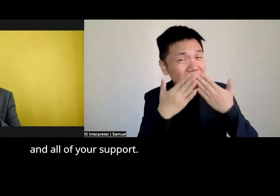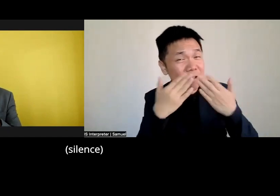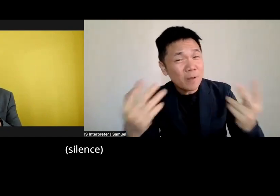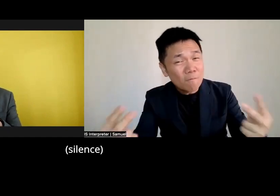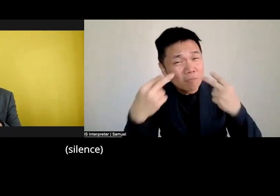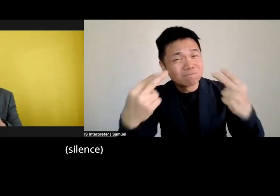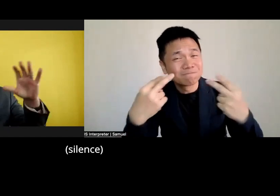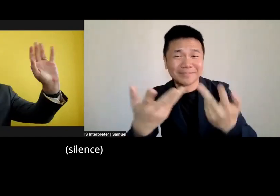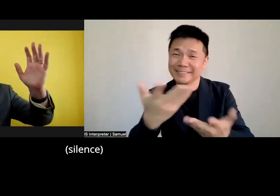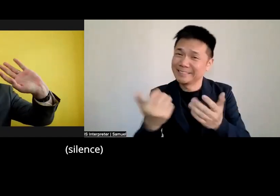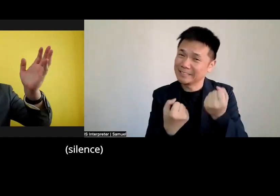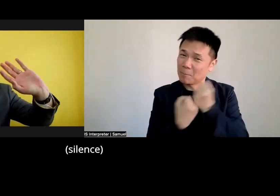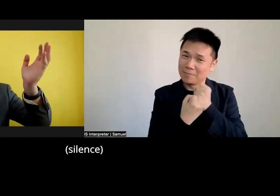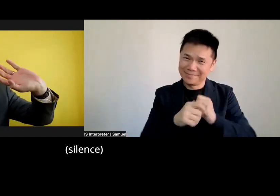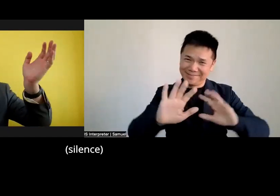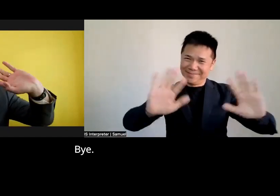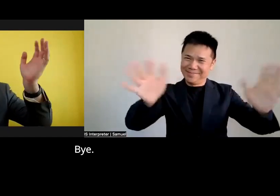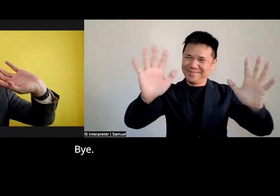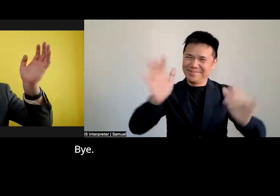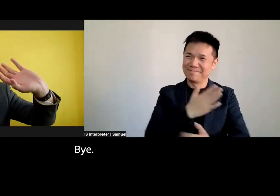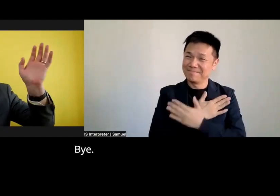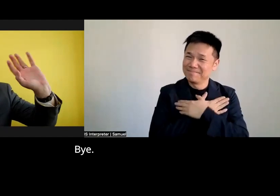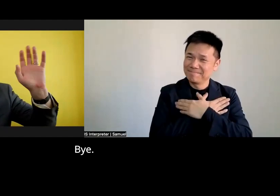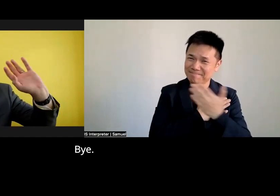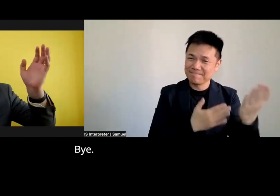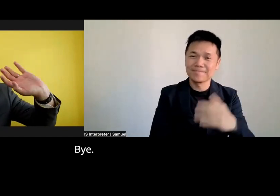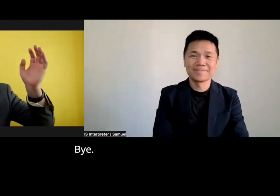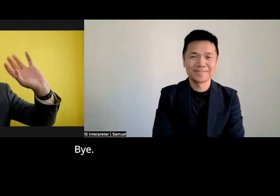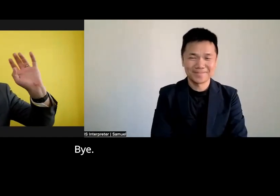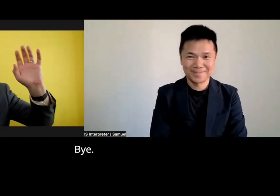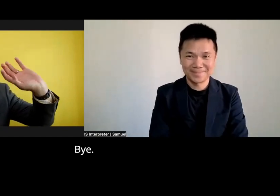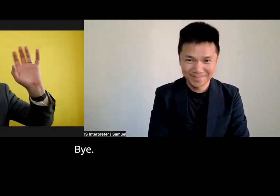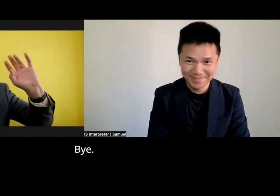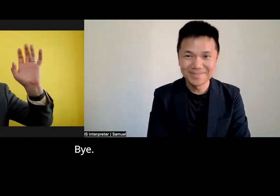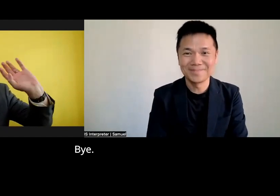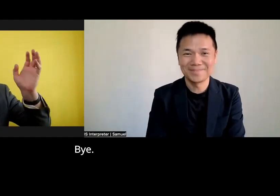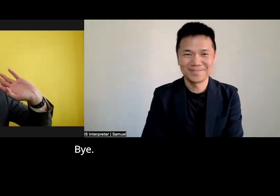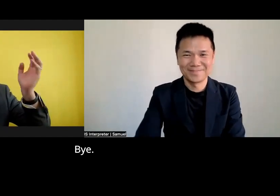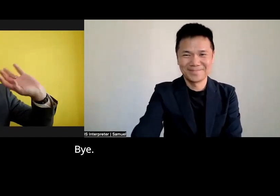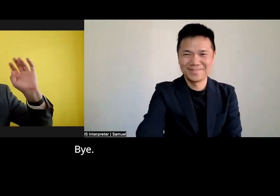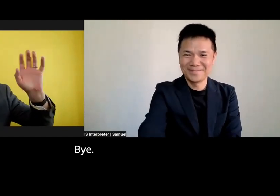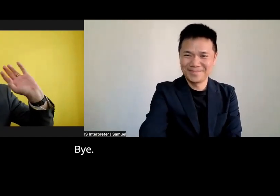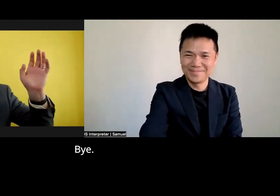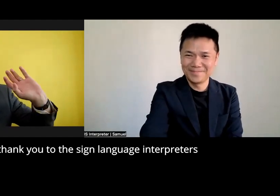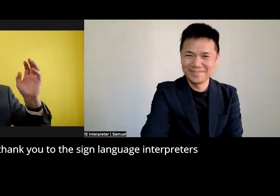support bye